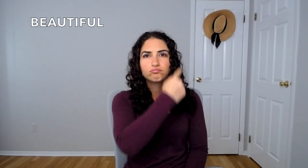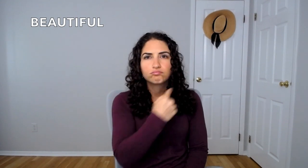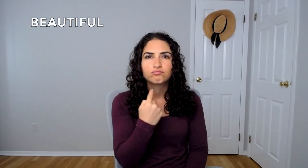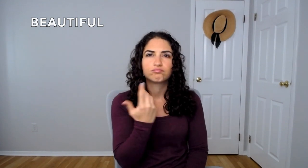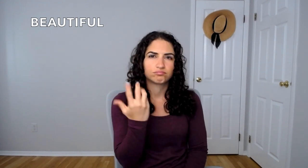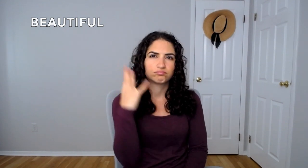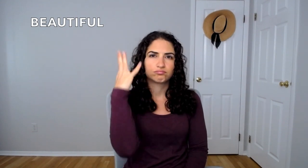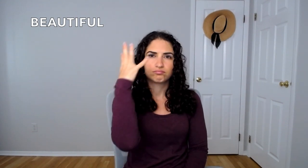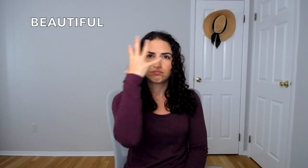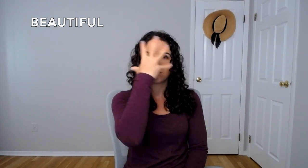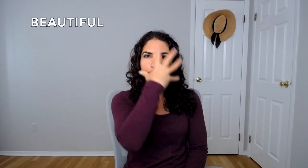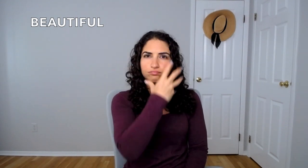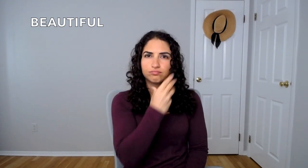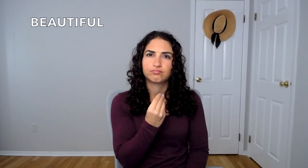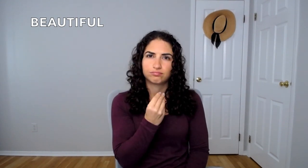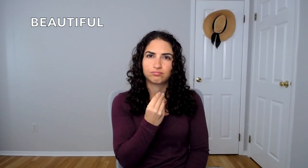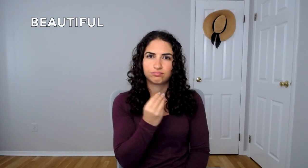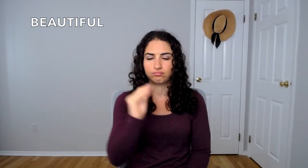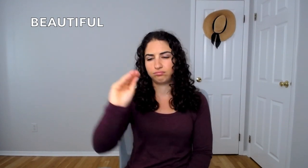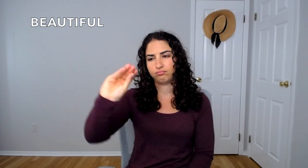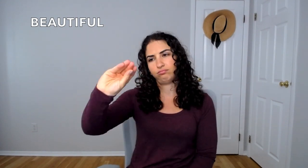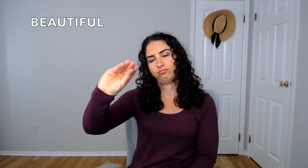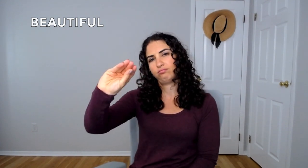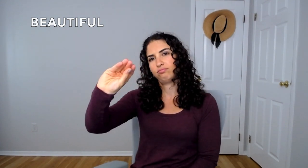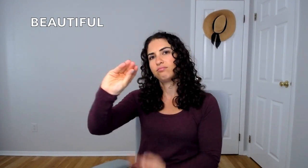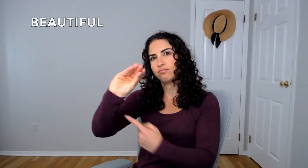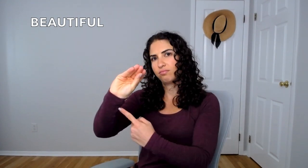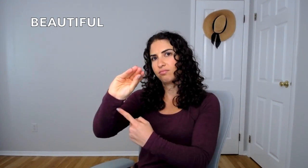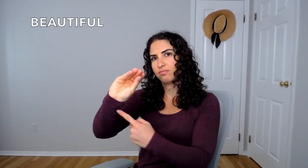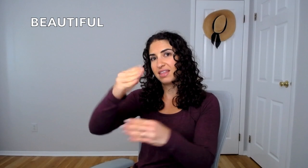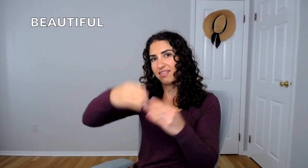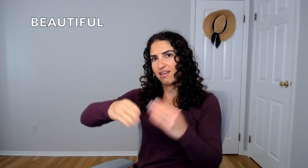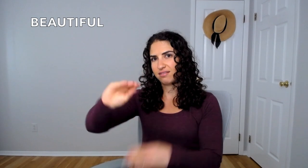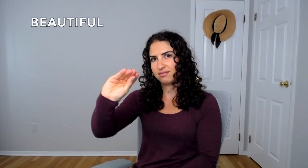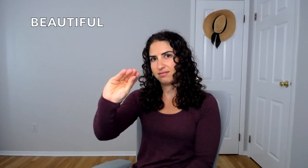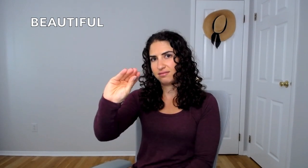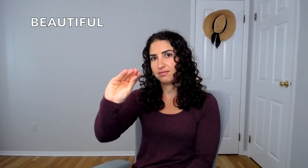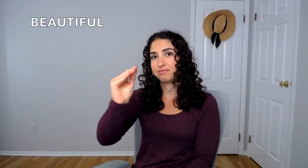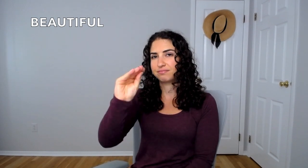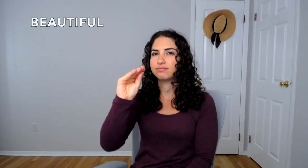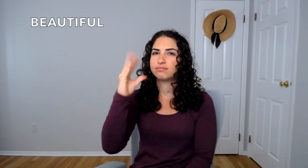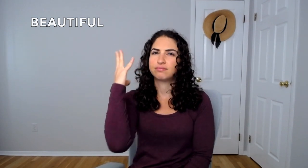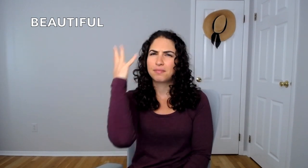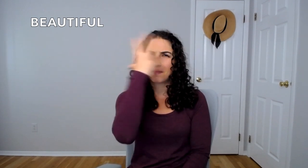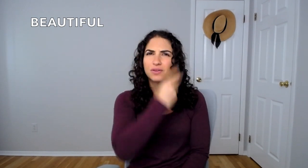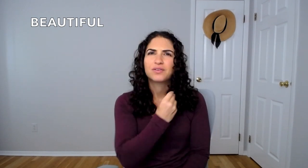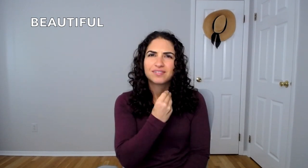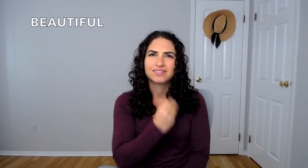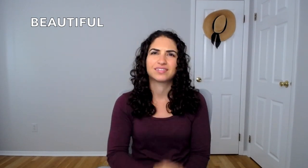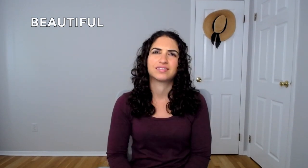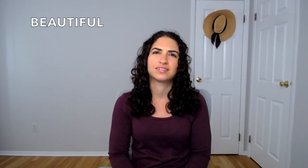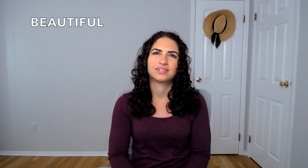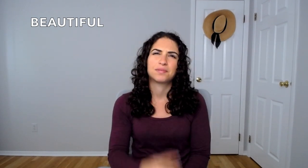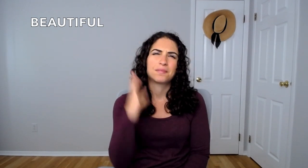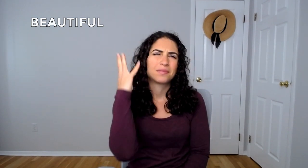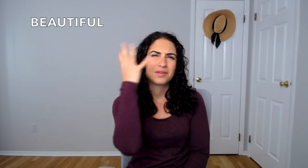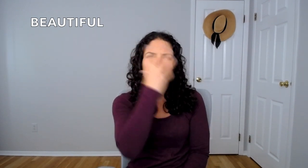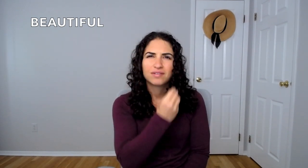BEAUTIFUL The end is kind of in this handshape - BEAUTIFUL